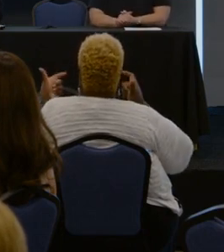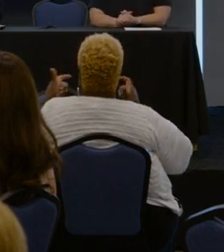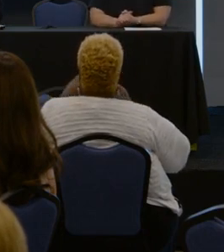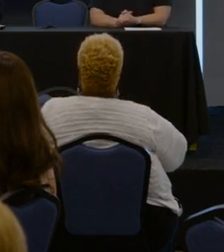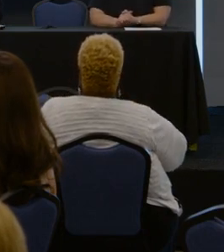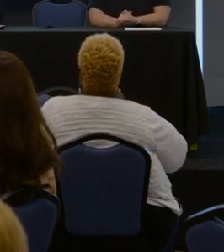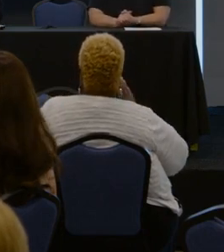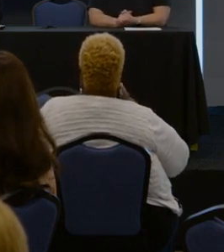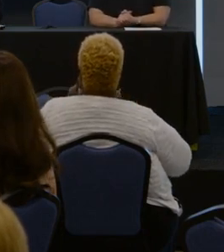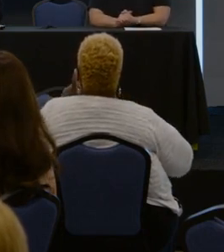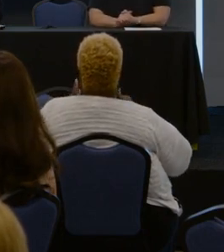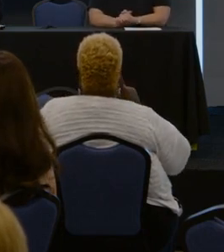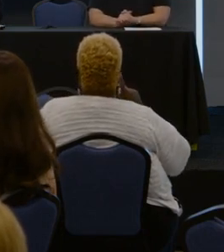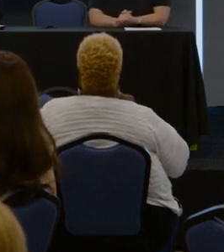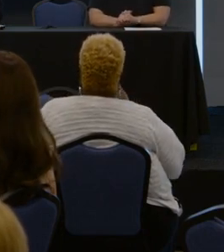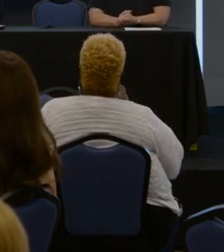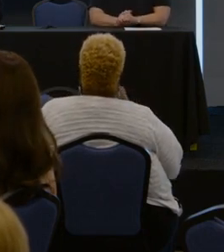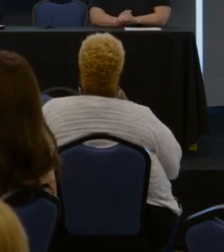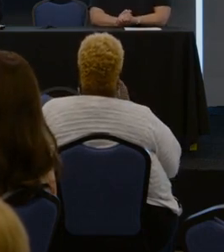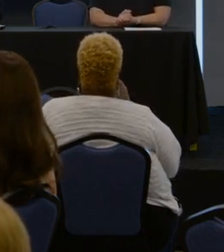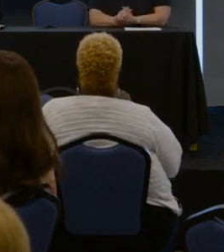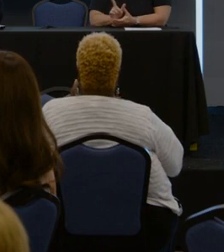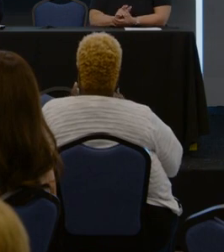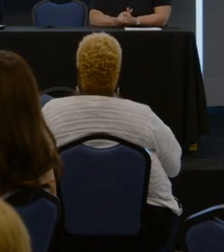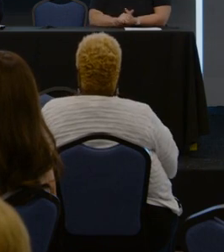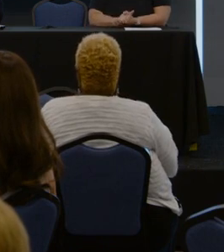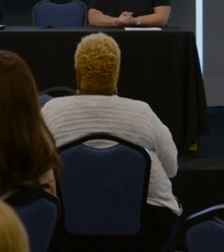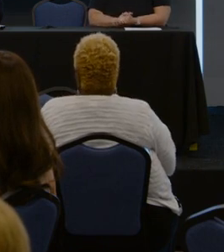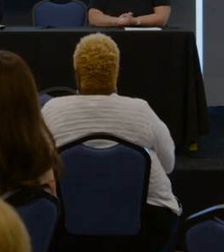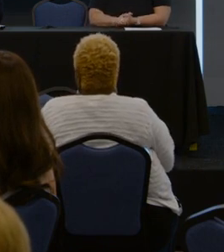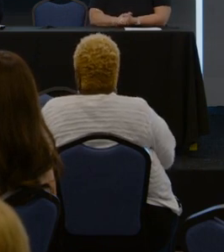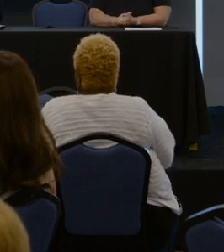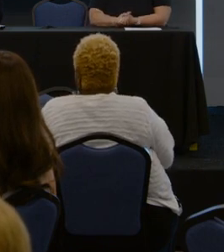What special needs or services